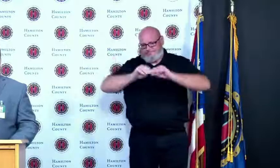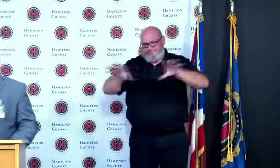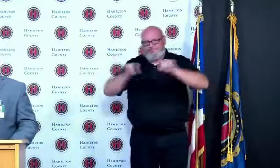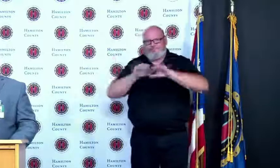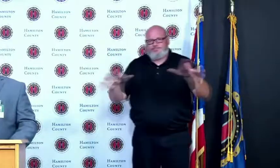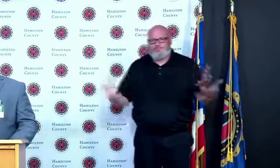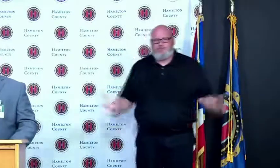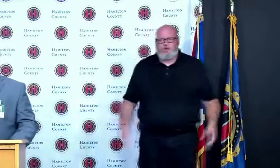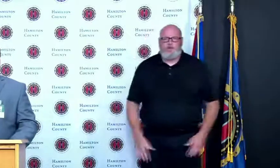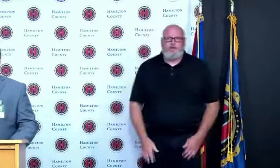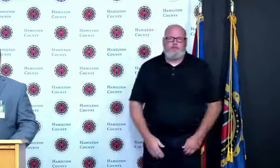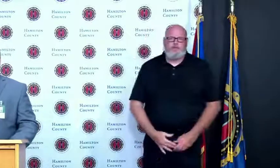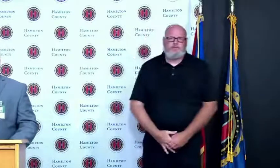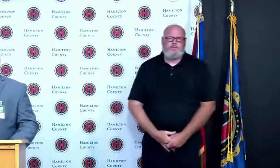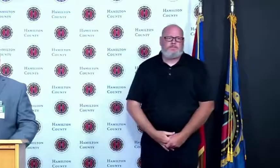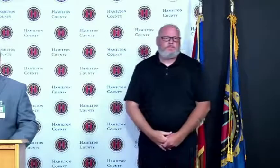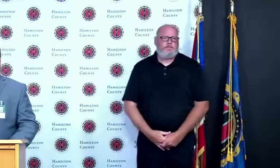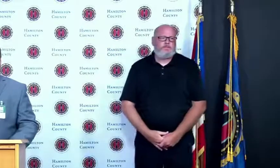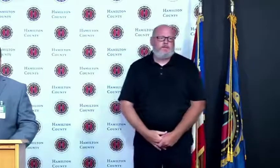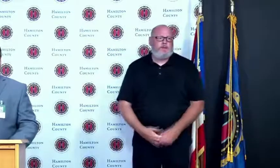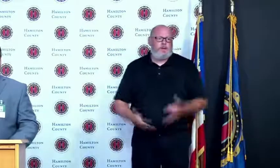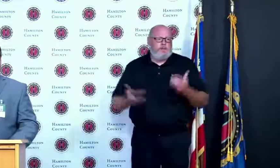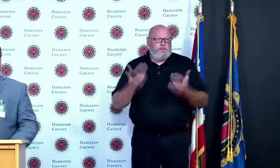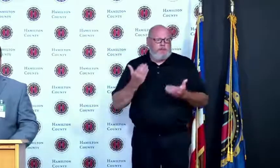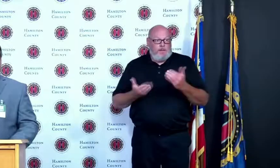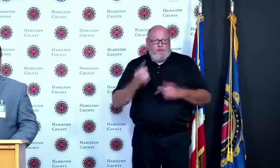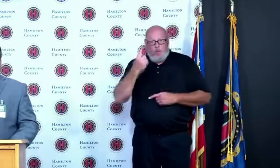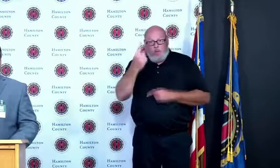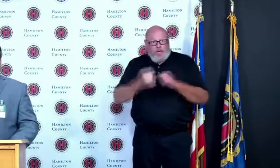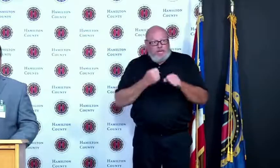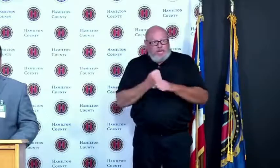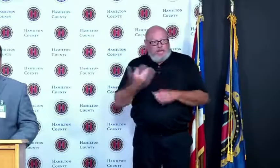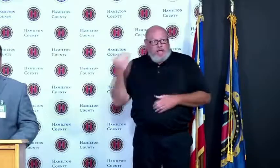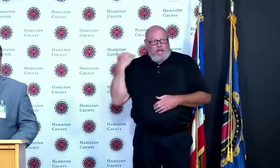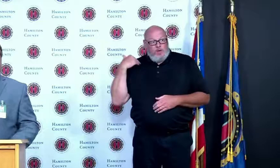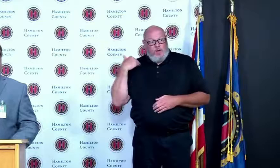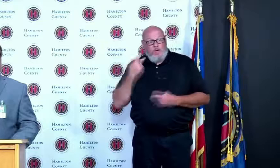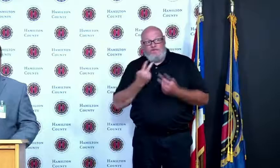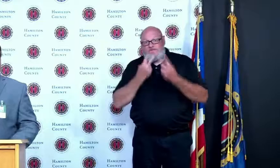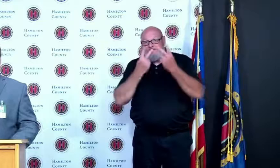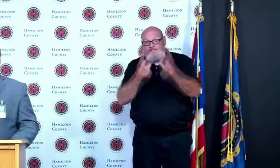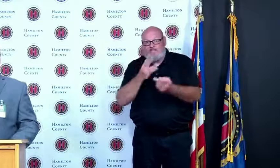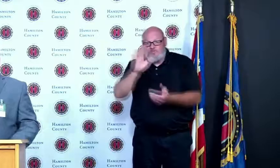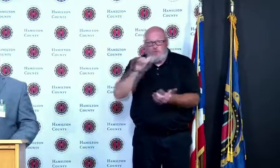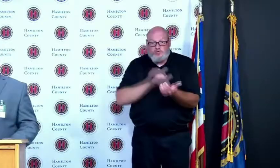or a nurse wear a mask you know they do that because it controls infectious disease spread so